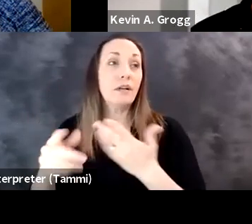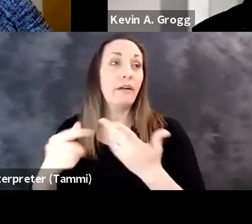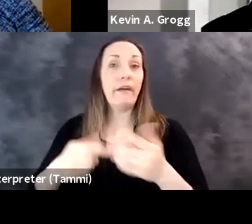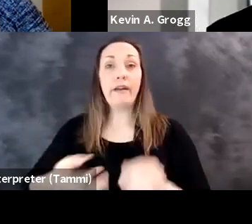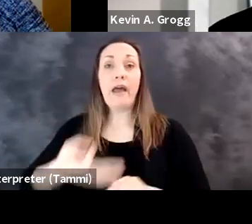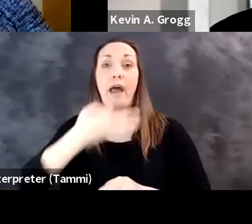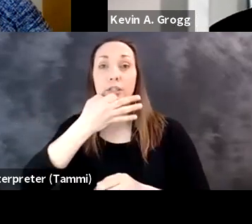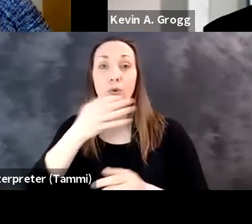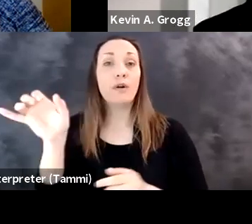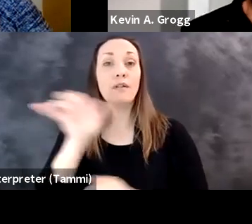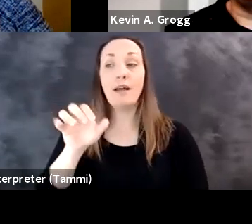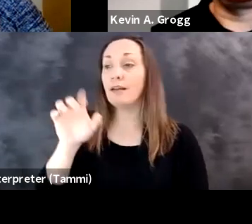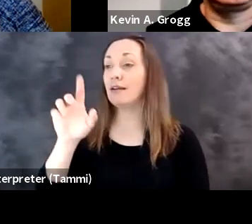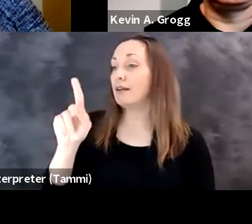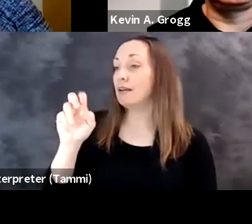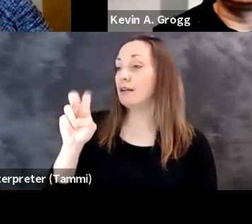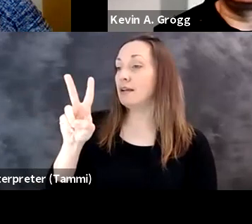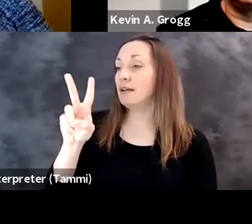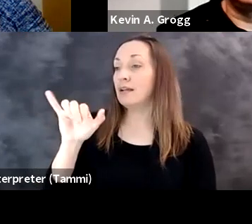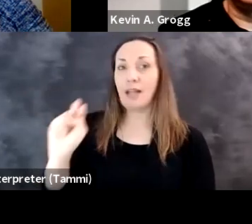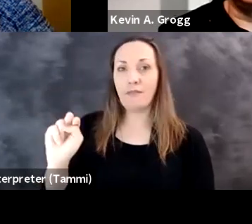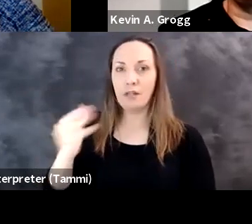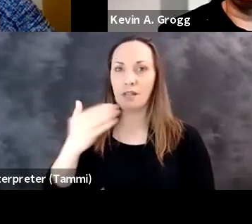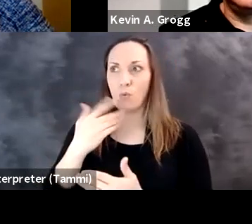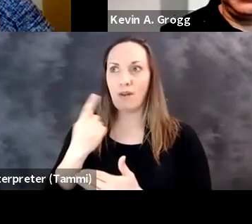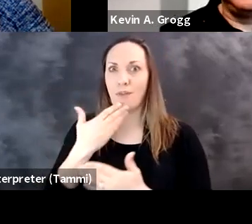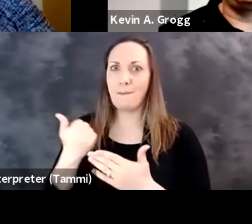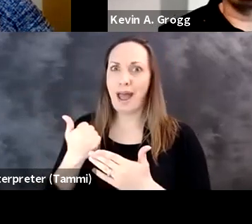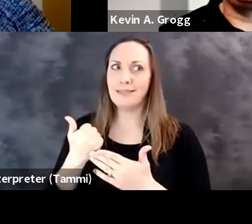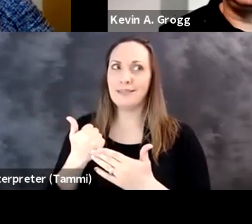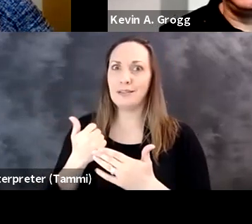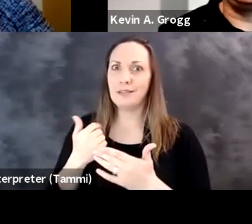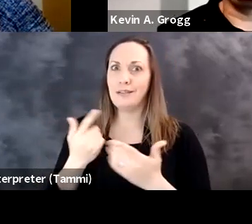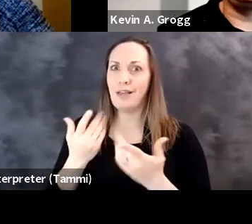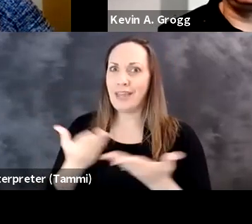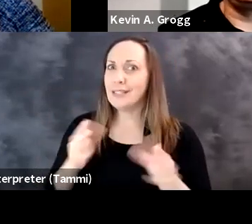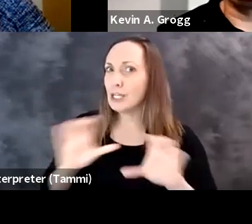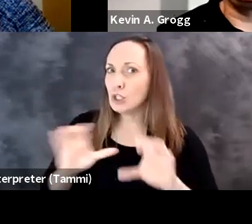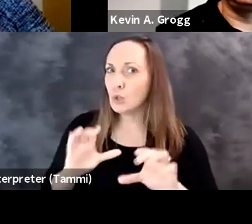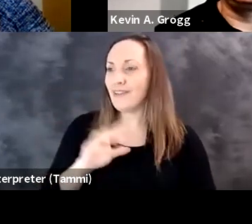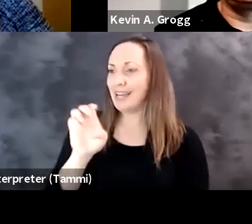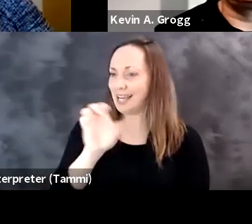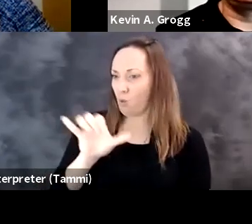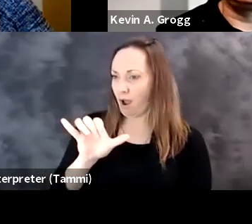And you need, you know, an accessibility and interoperability expert like Kevin. That's one of the best practices over